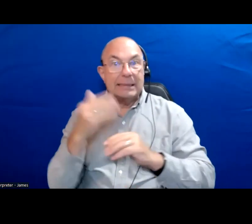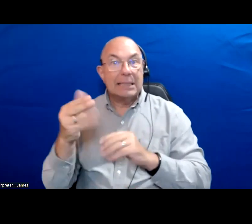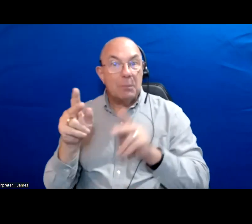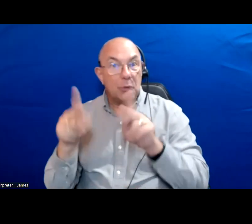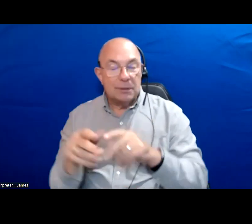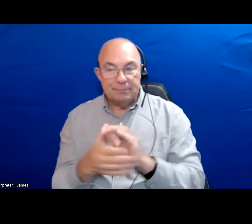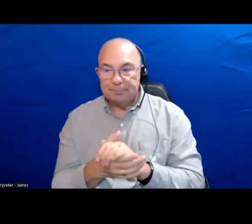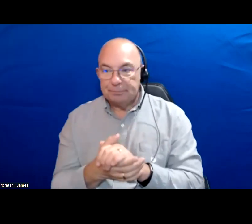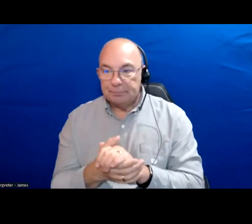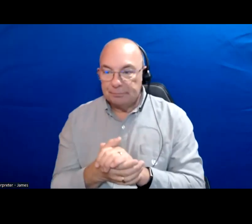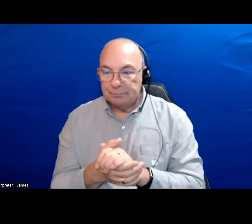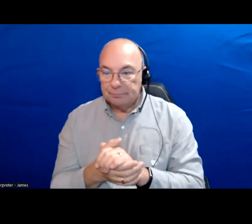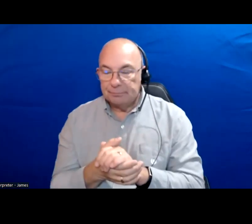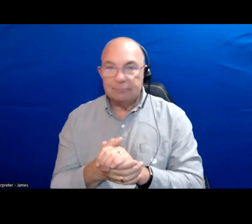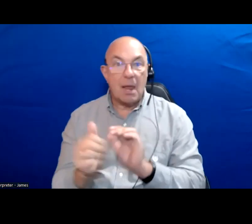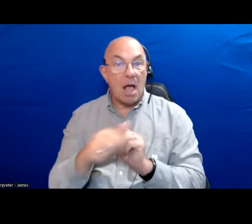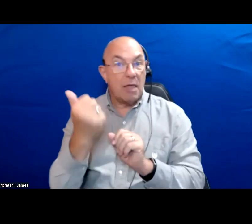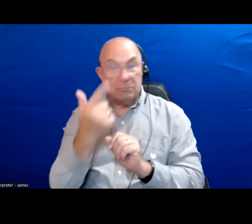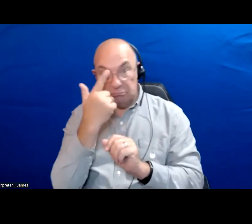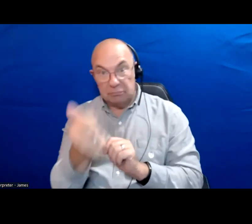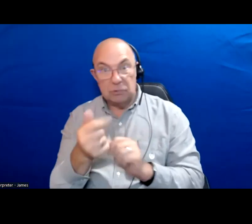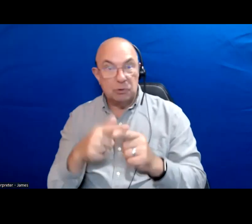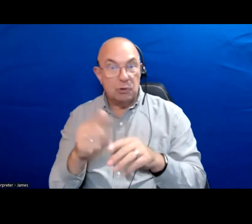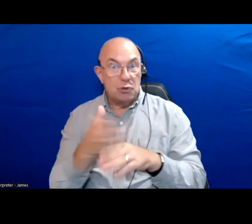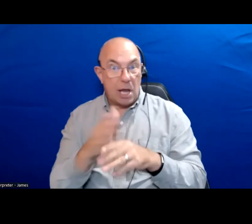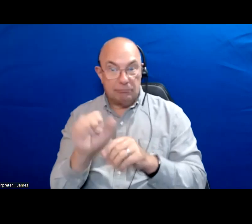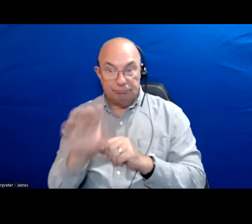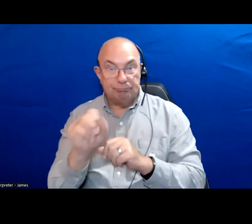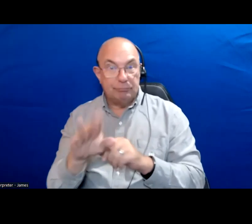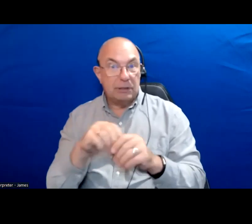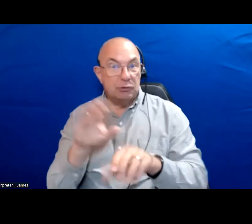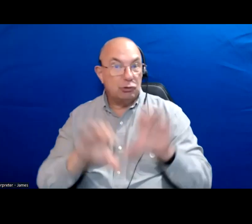I welcome other folks, other predicaments to share in the chat what you would like to see in the next mayor.